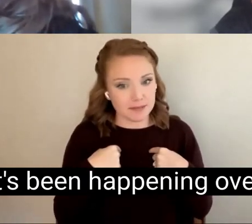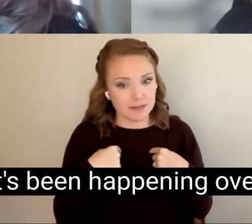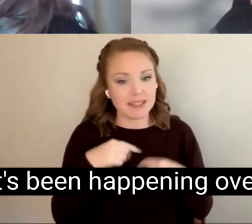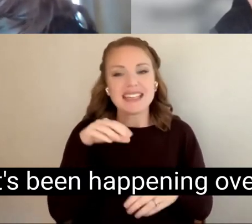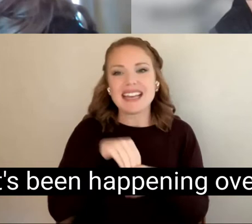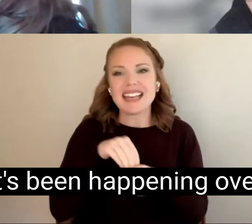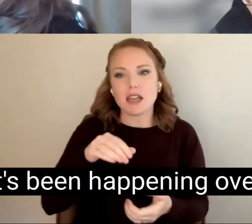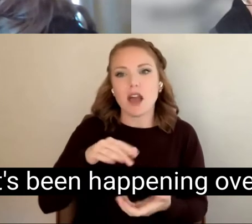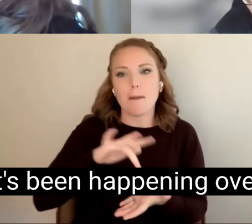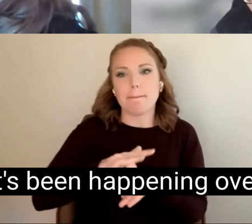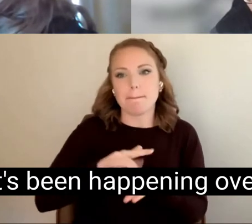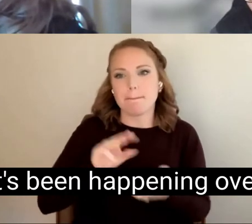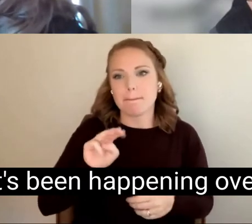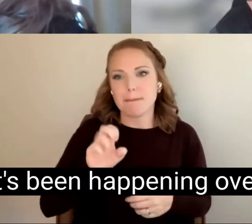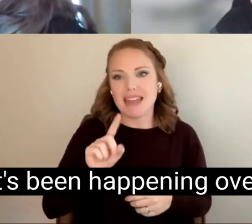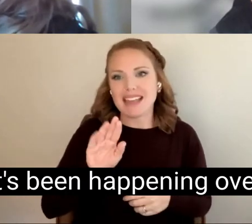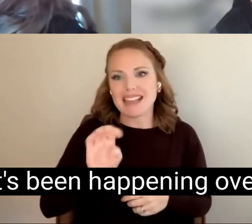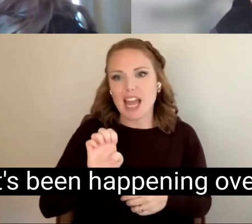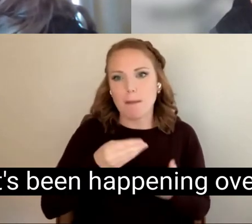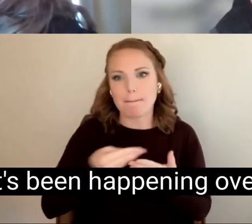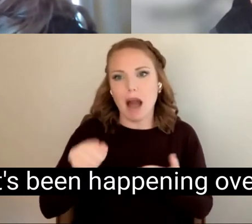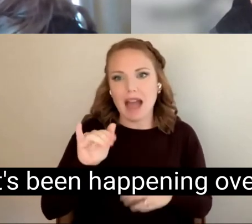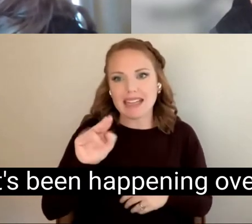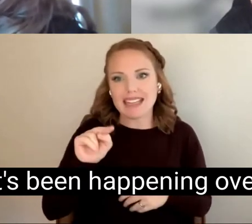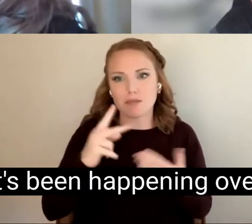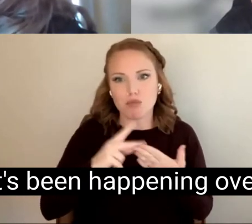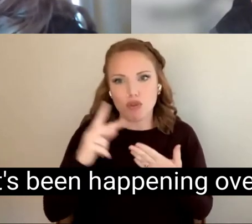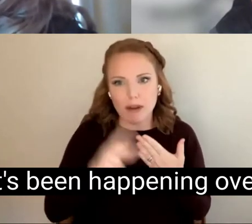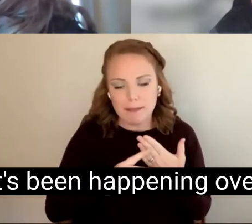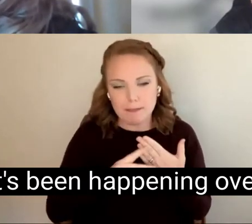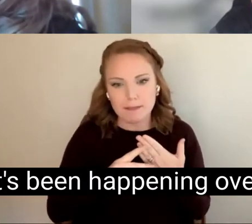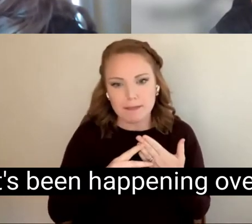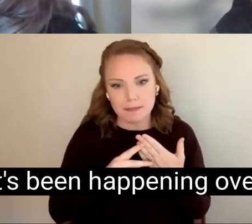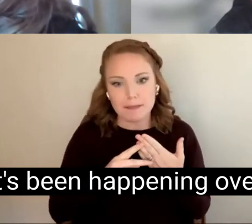Now what's been happening over the years